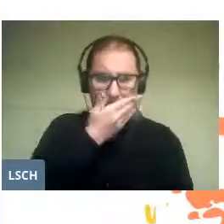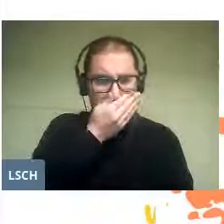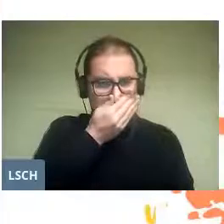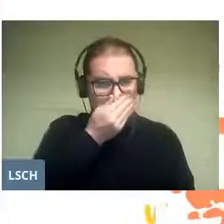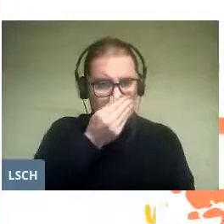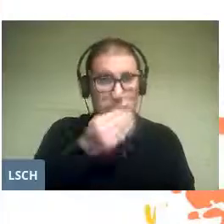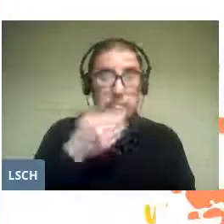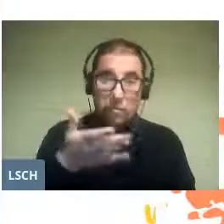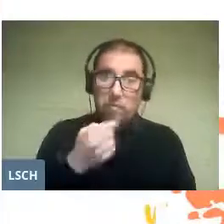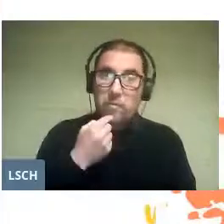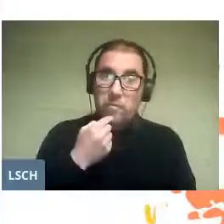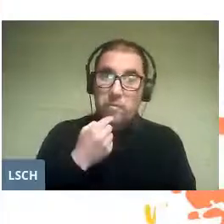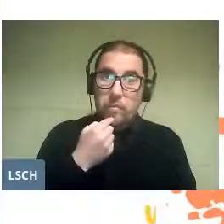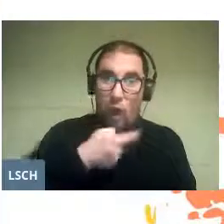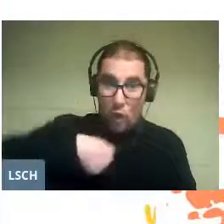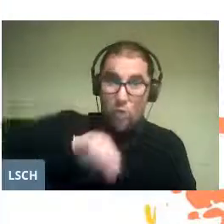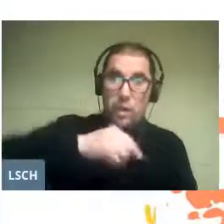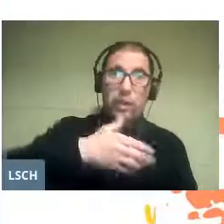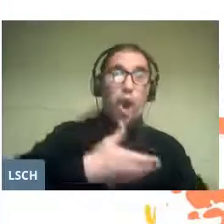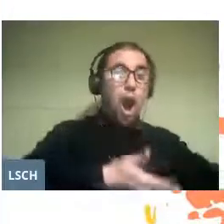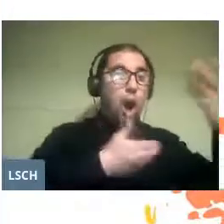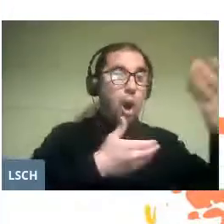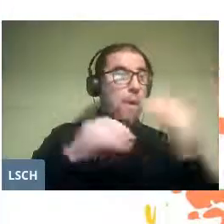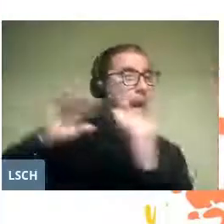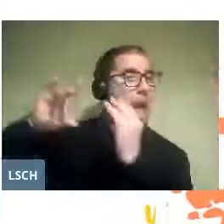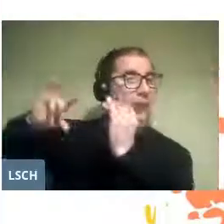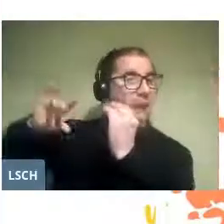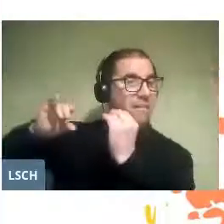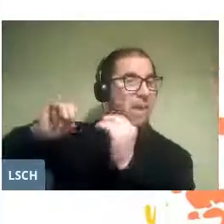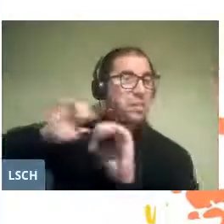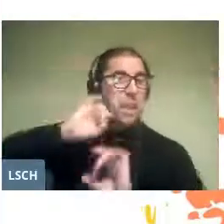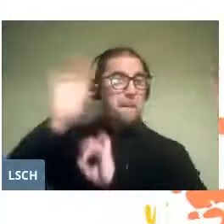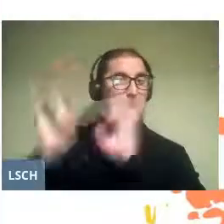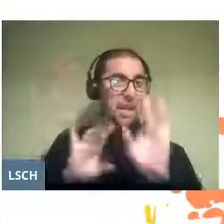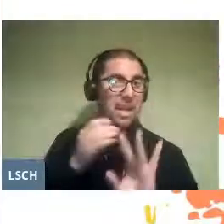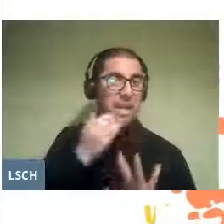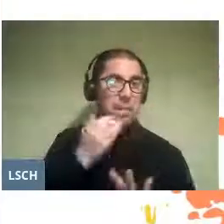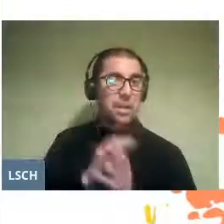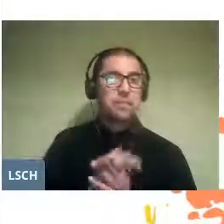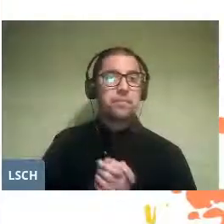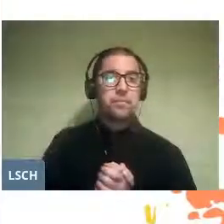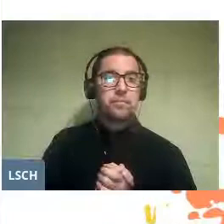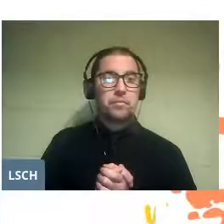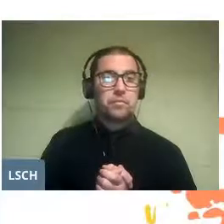Our opera, the magic flute, also belongs to this modality.